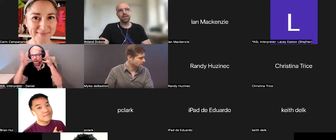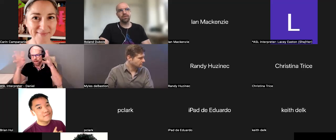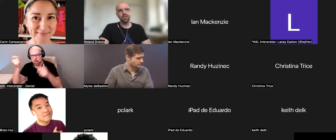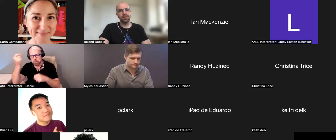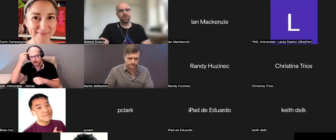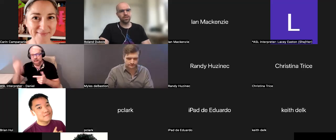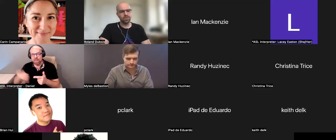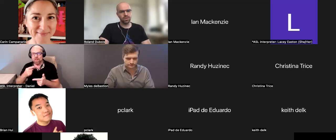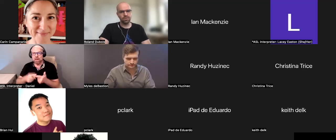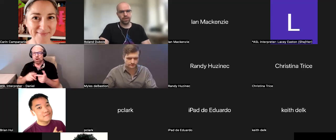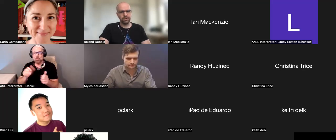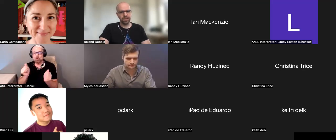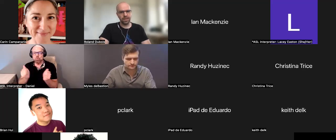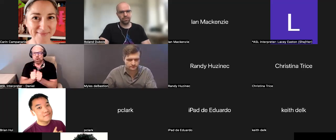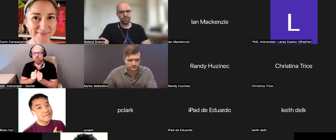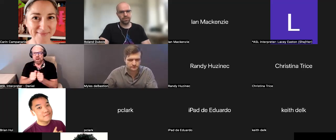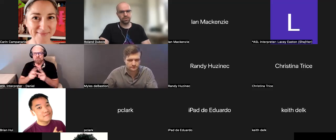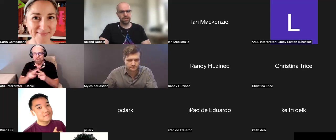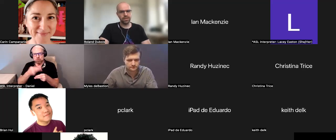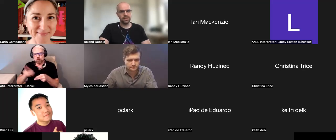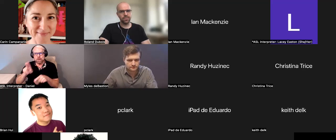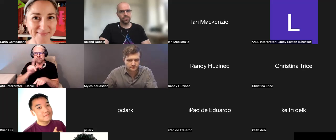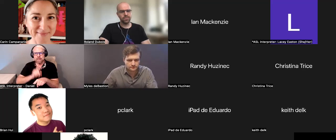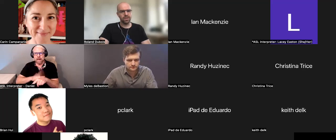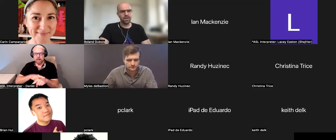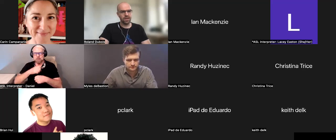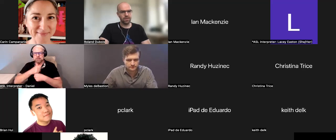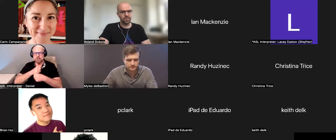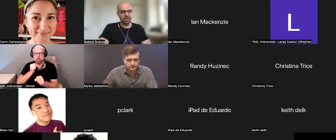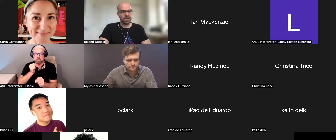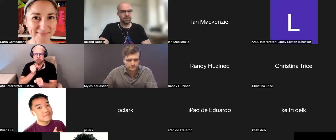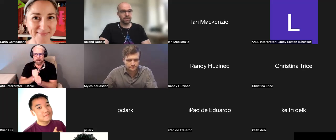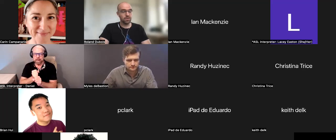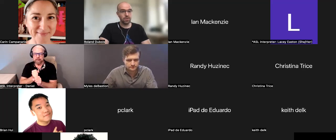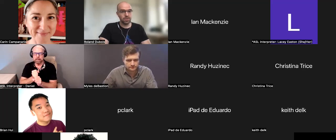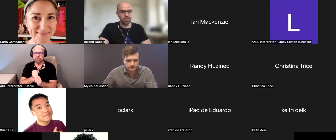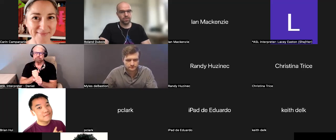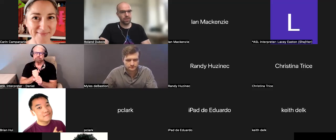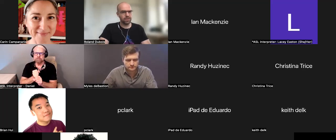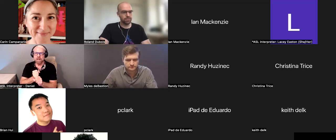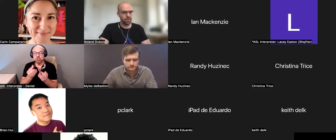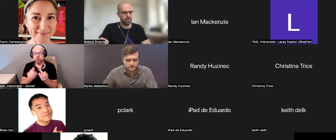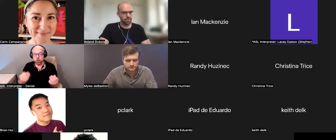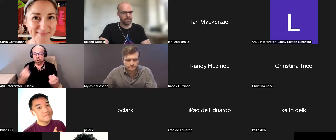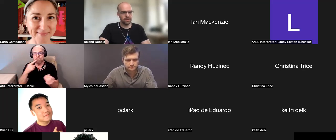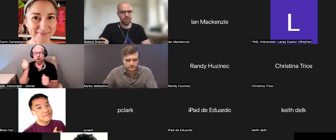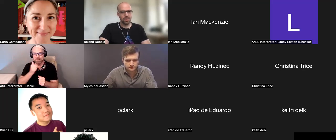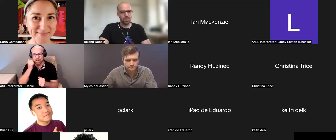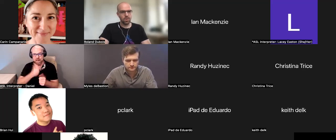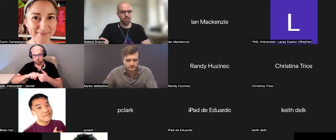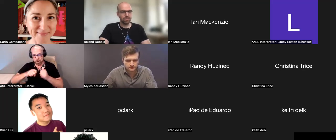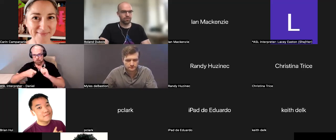with a very short amount of time to create solutions for everyday problems, or